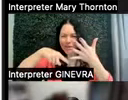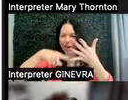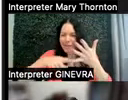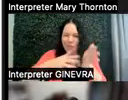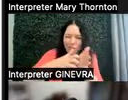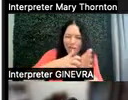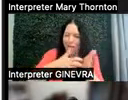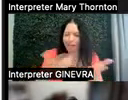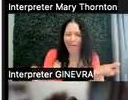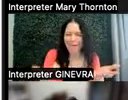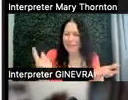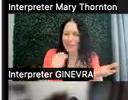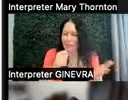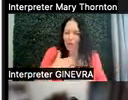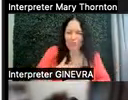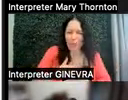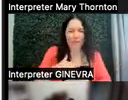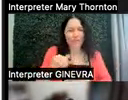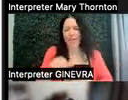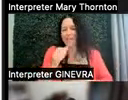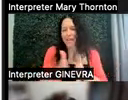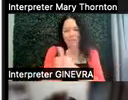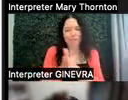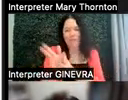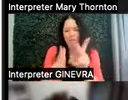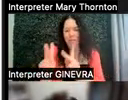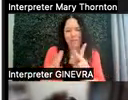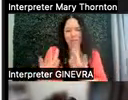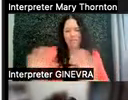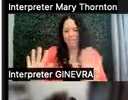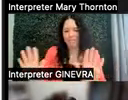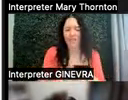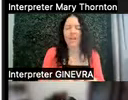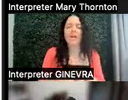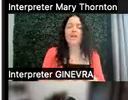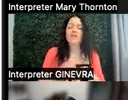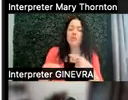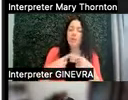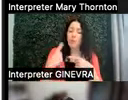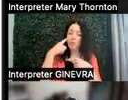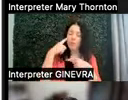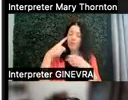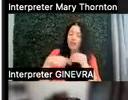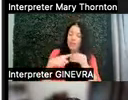That's certainly not going to be motivating. And so when we think about making differences